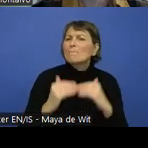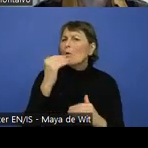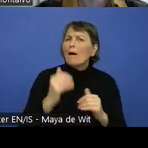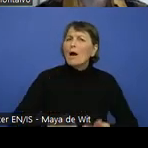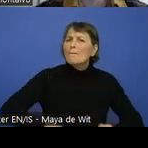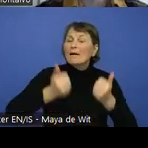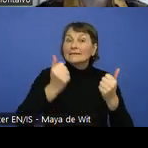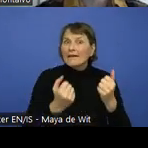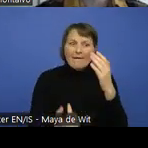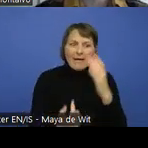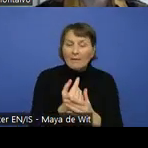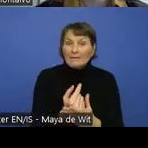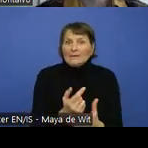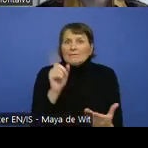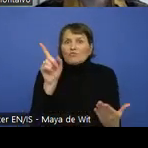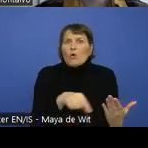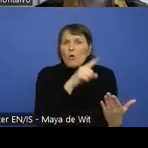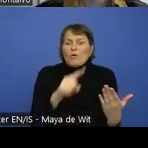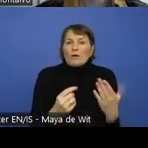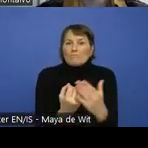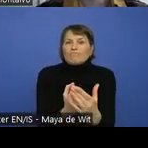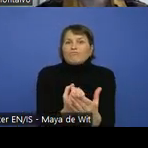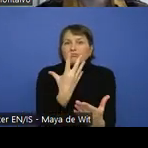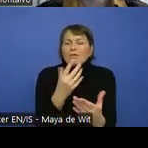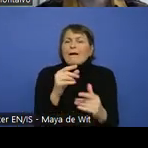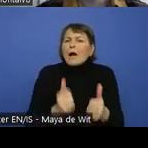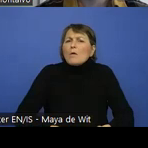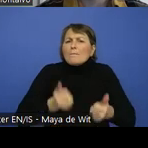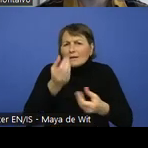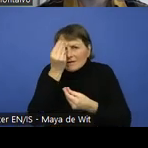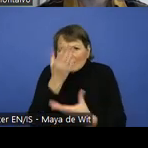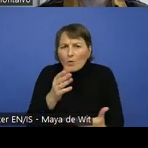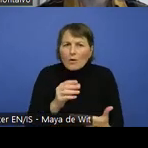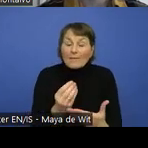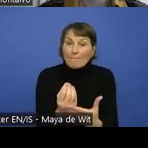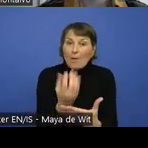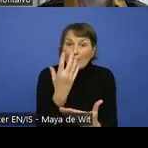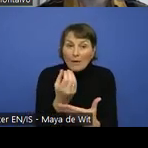form is already as accessible as it could be for developers and content authors to include